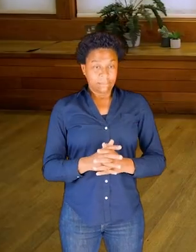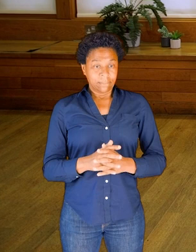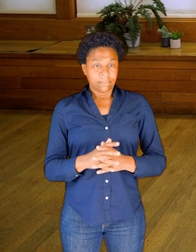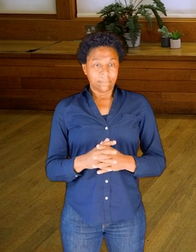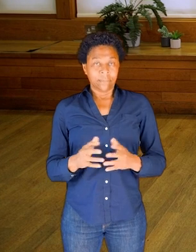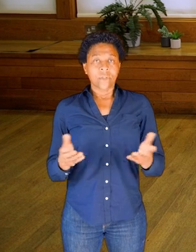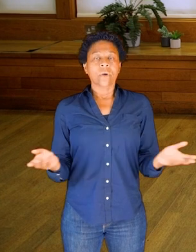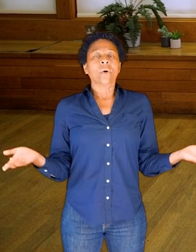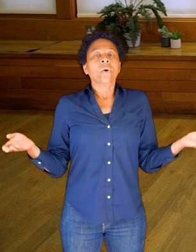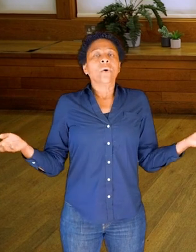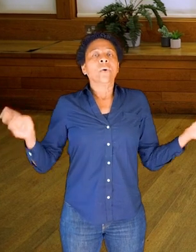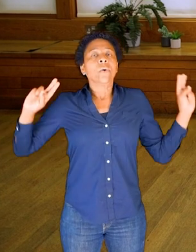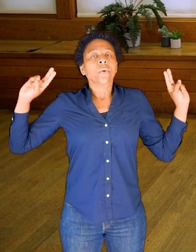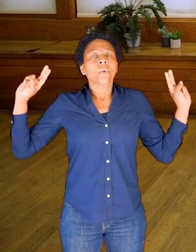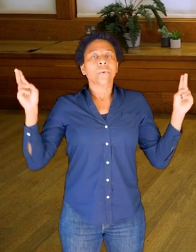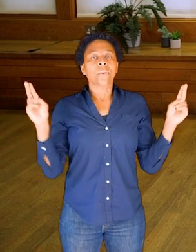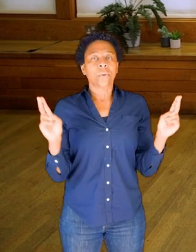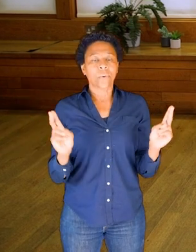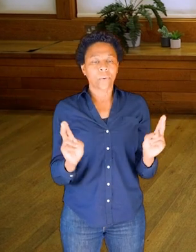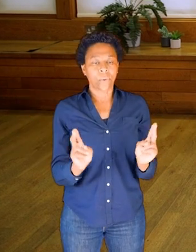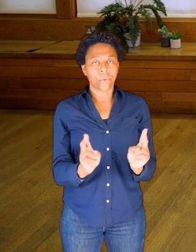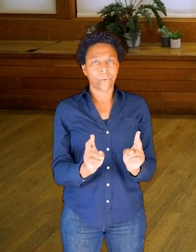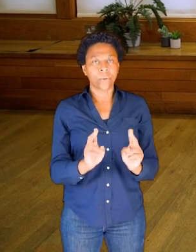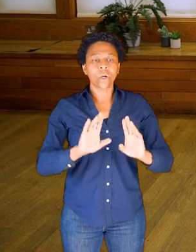You can bring your exploration to rest.